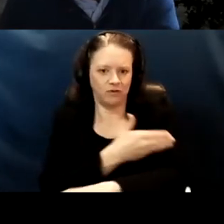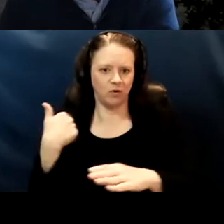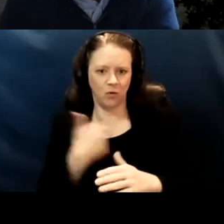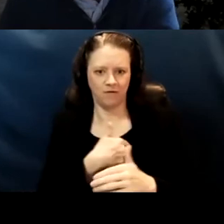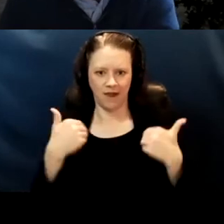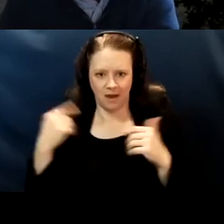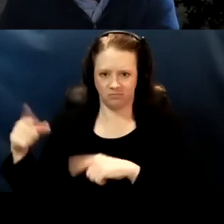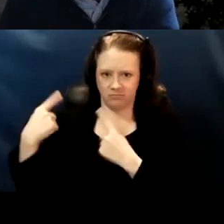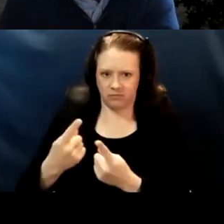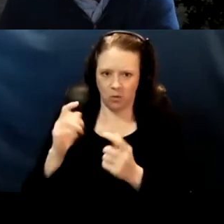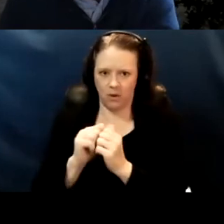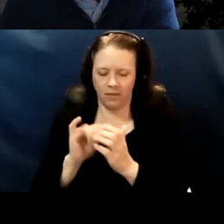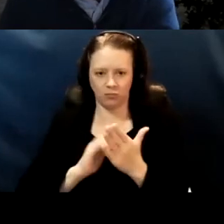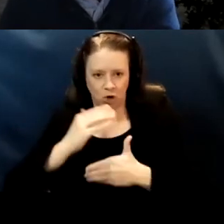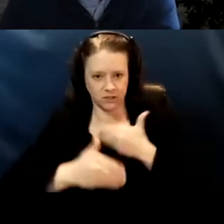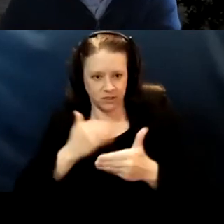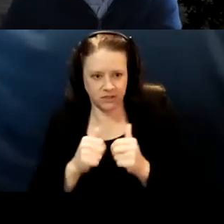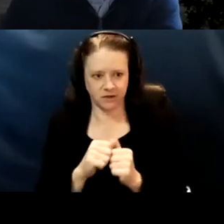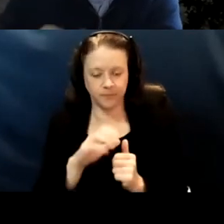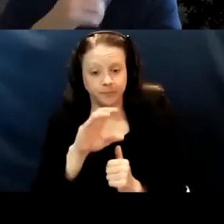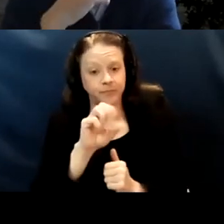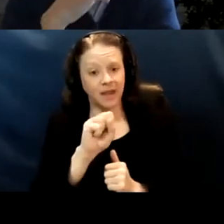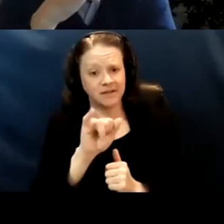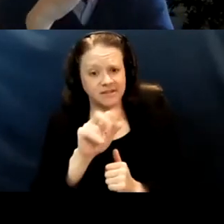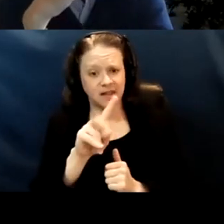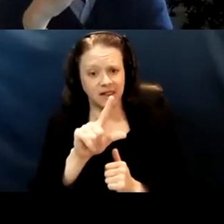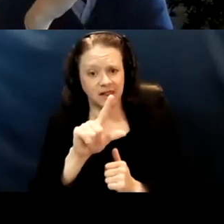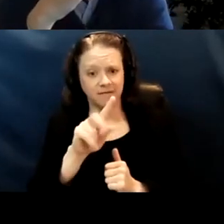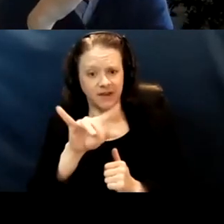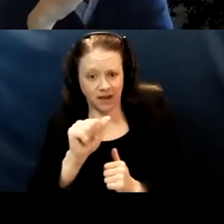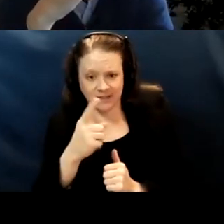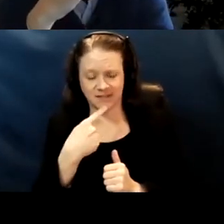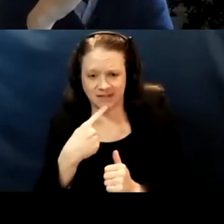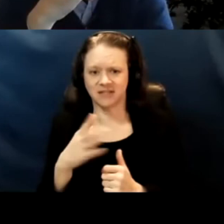Your remark on that Christina makes me think about, you know, for all of us